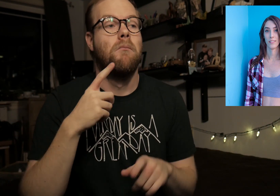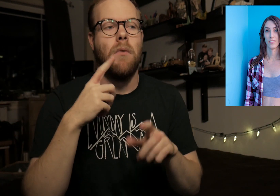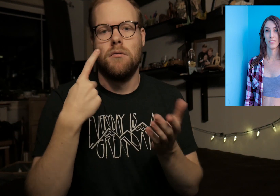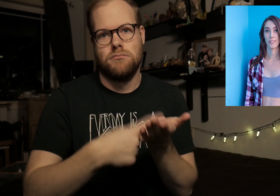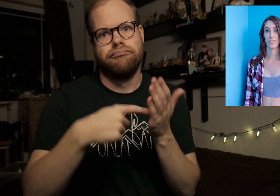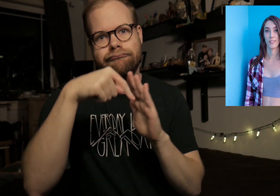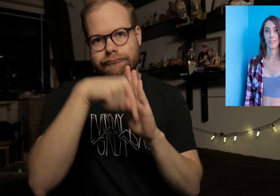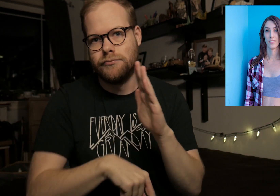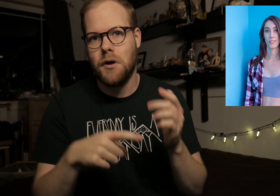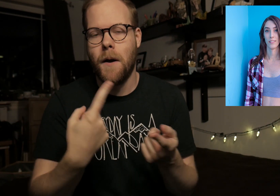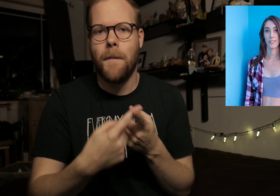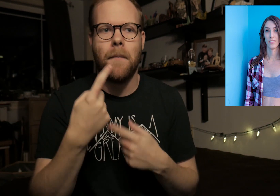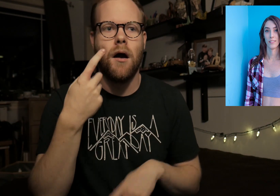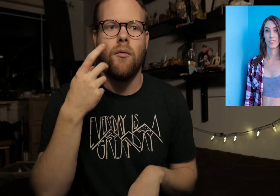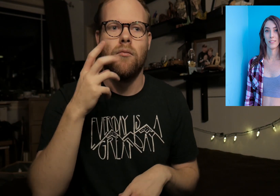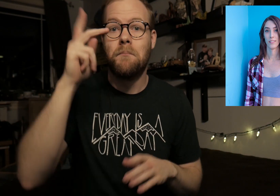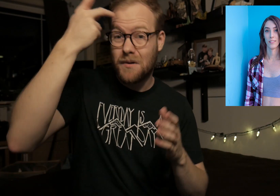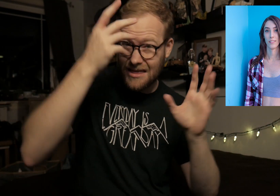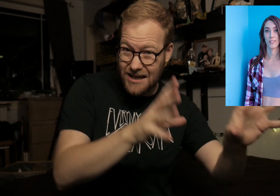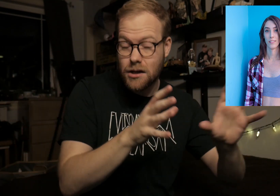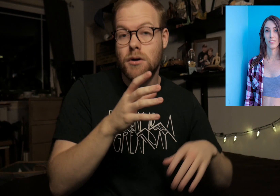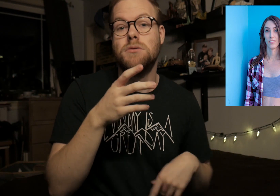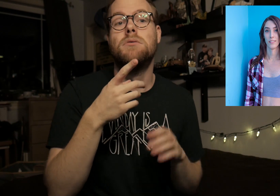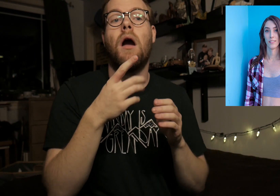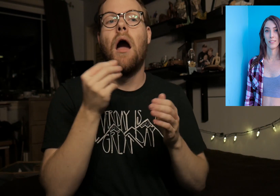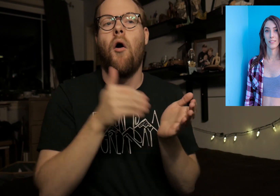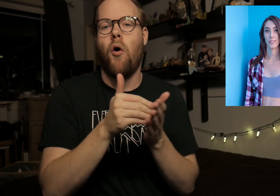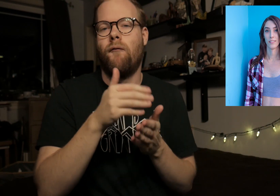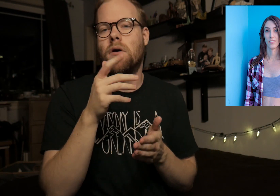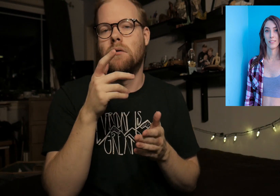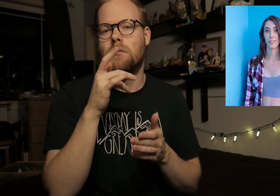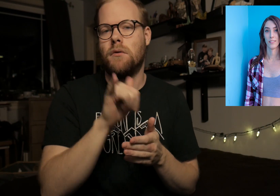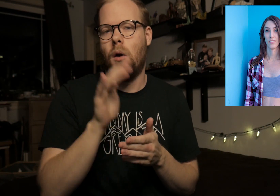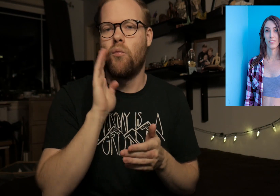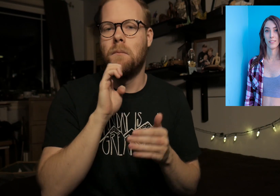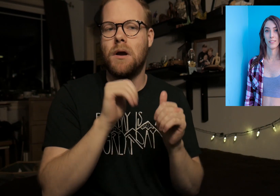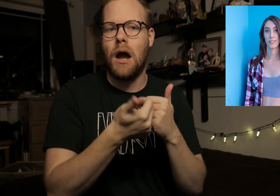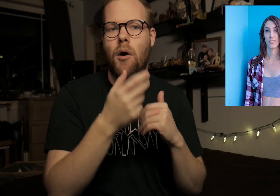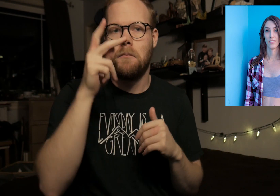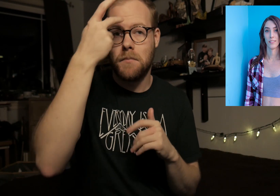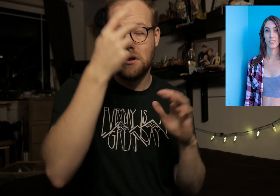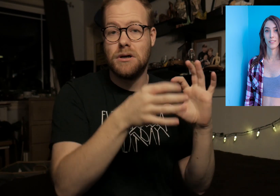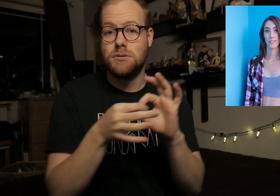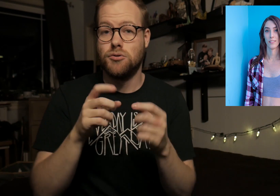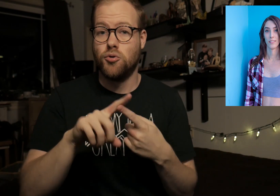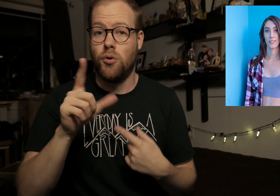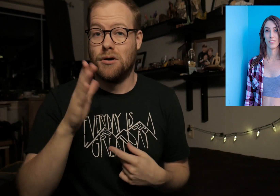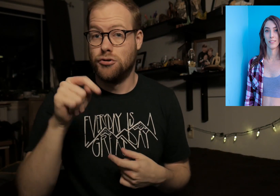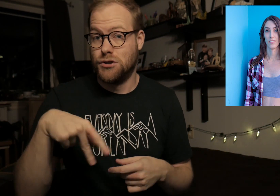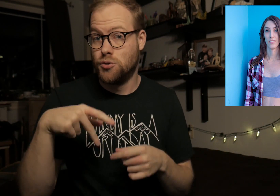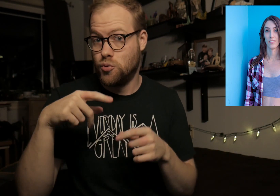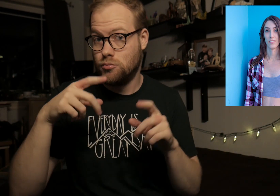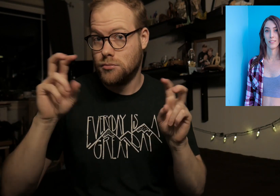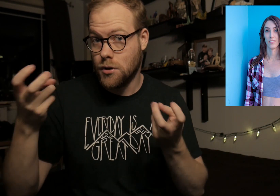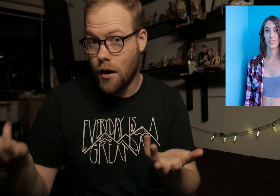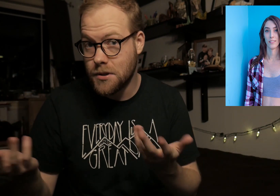They talk in-depth about politics and often that will be how politics relates to LGBTQ topics.